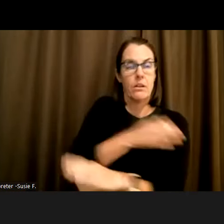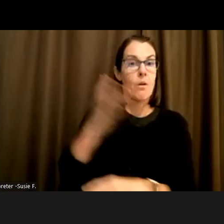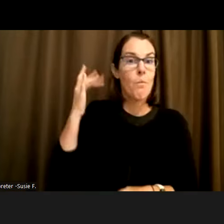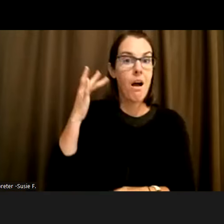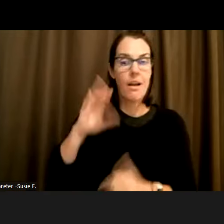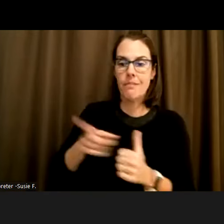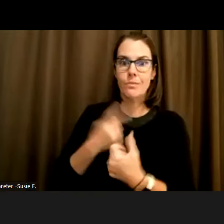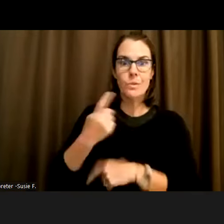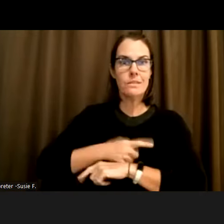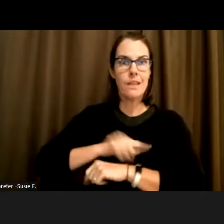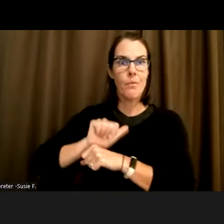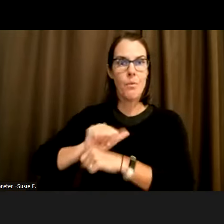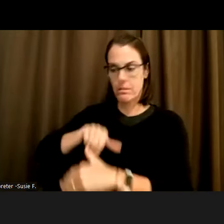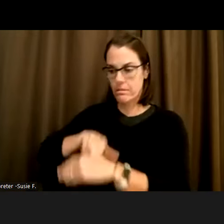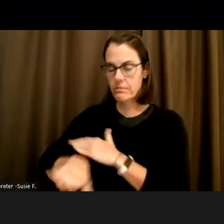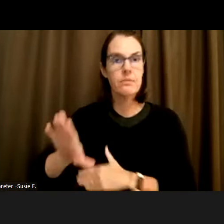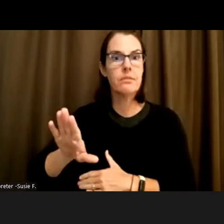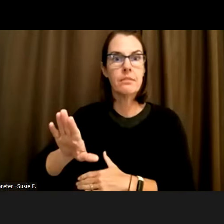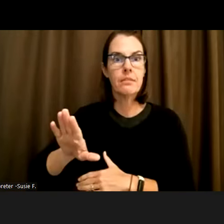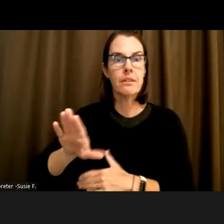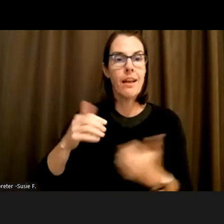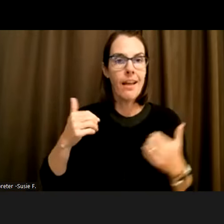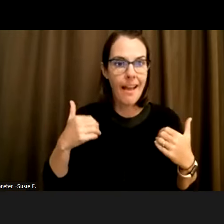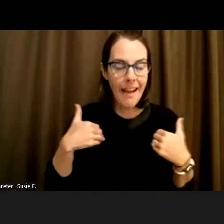I came on in and they had a configured